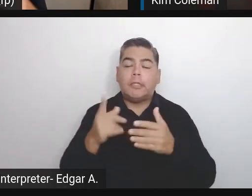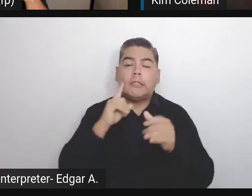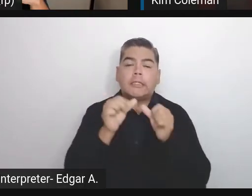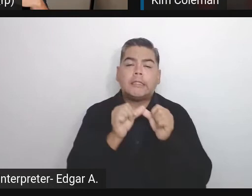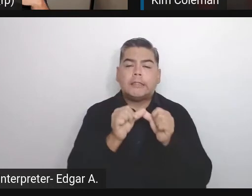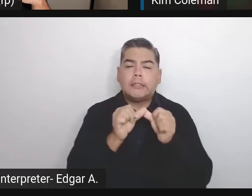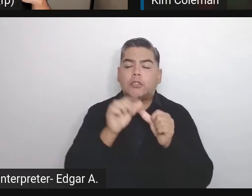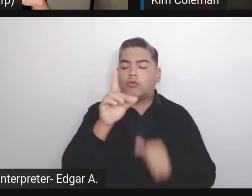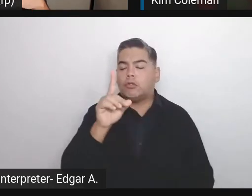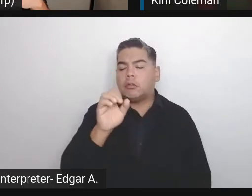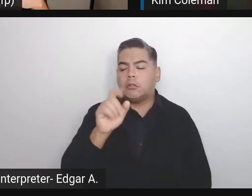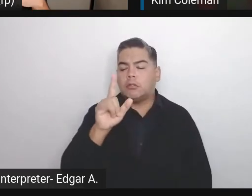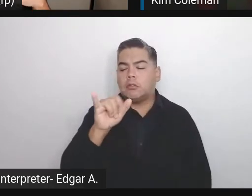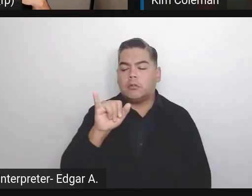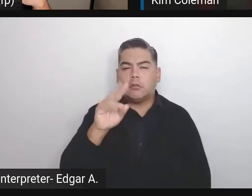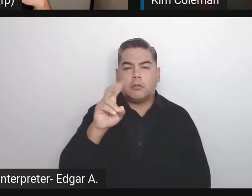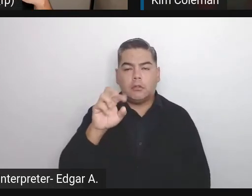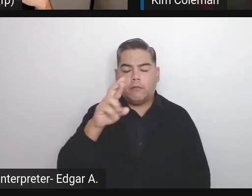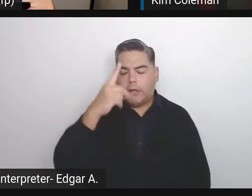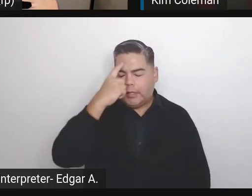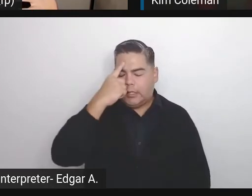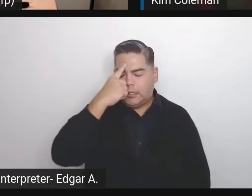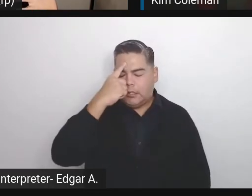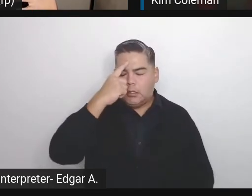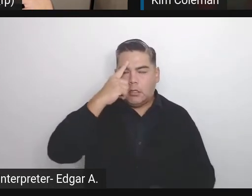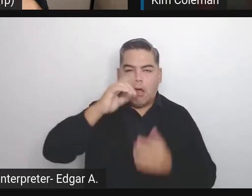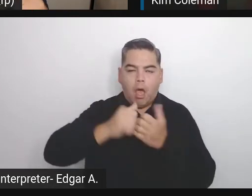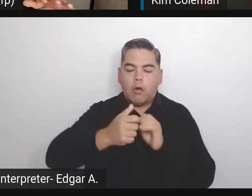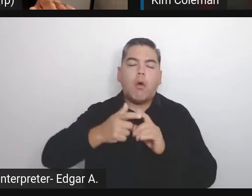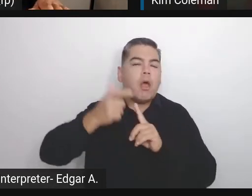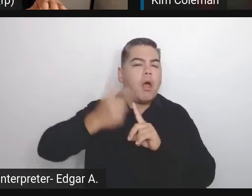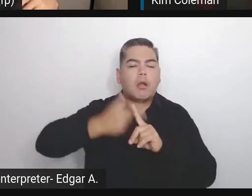First, think only about automating the deployments. That's it.